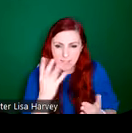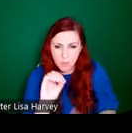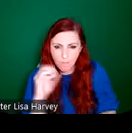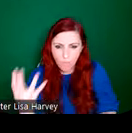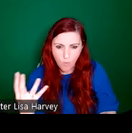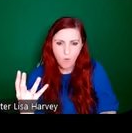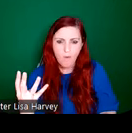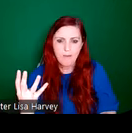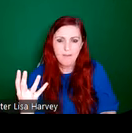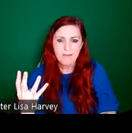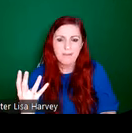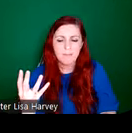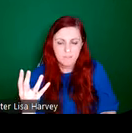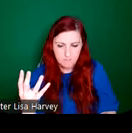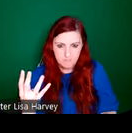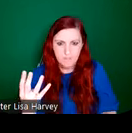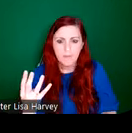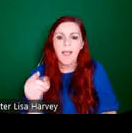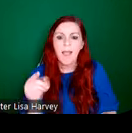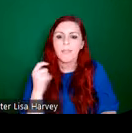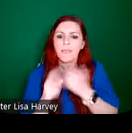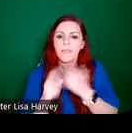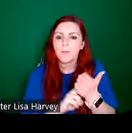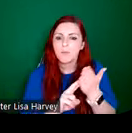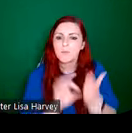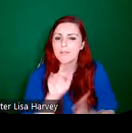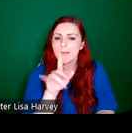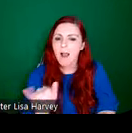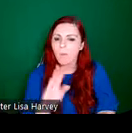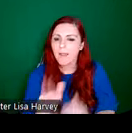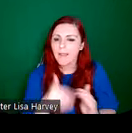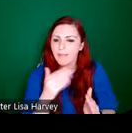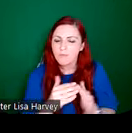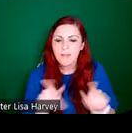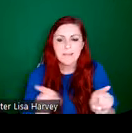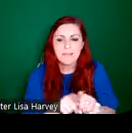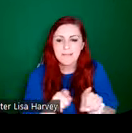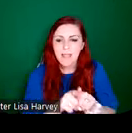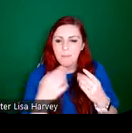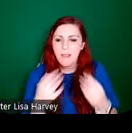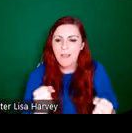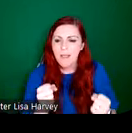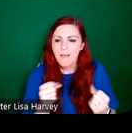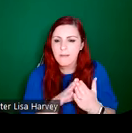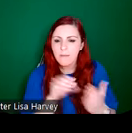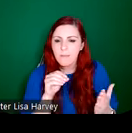they were installed in the Galway cathedral. And there was also a model acquired